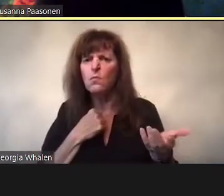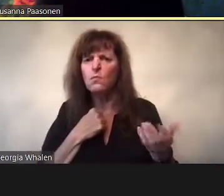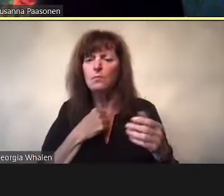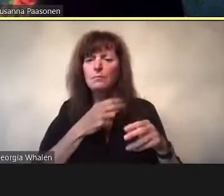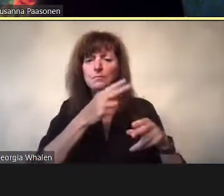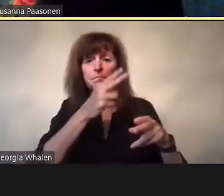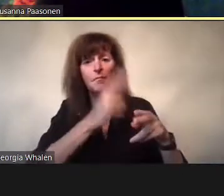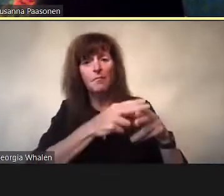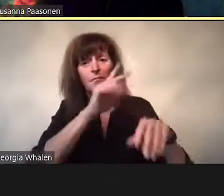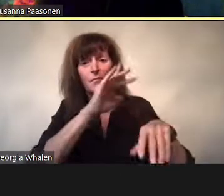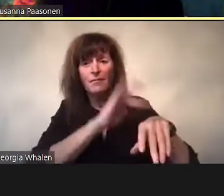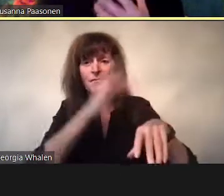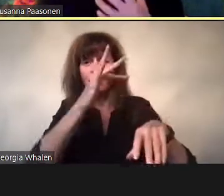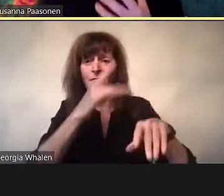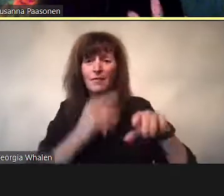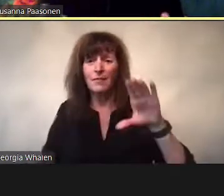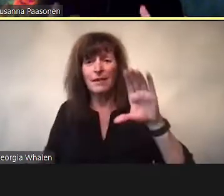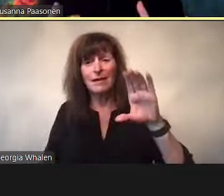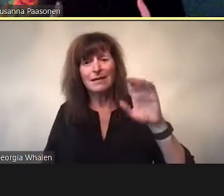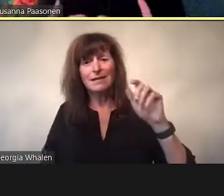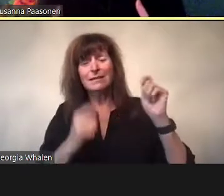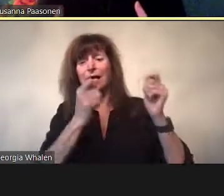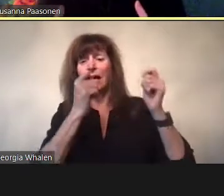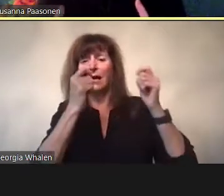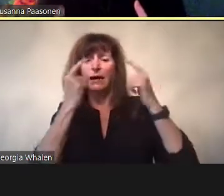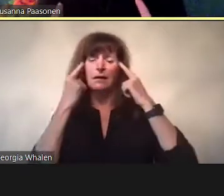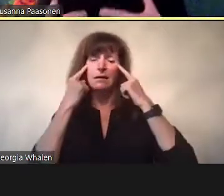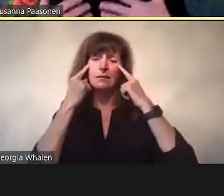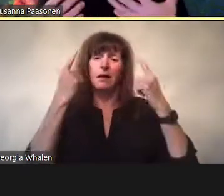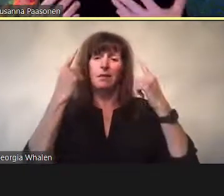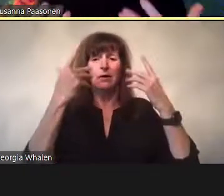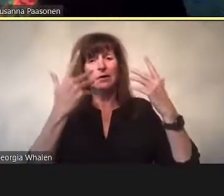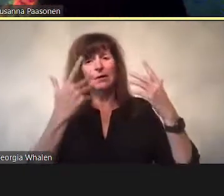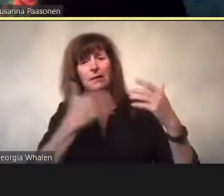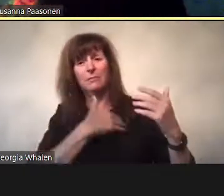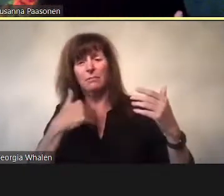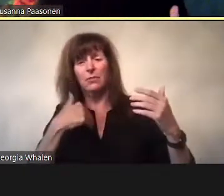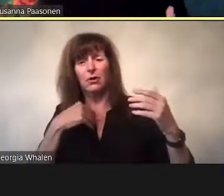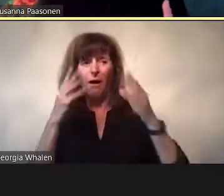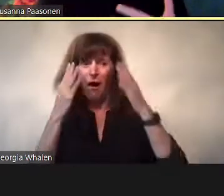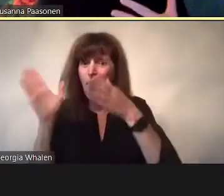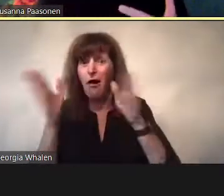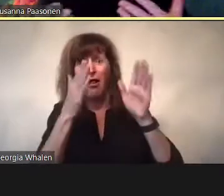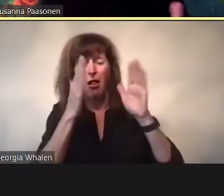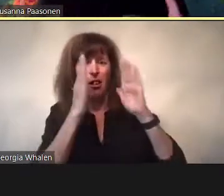Platforms, even something like Only Fans that owes its success to sexual conduct